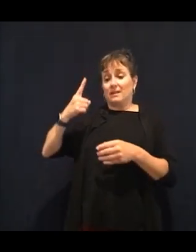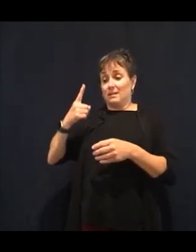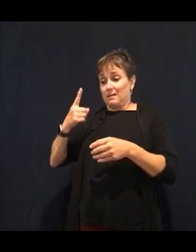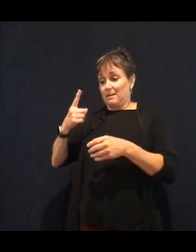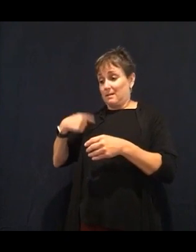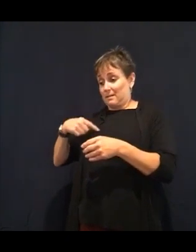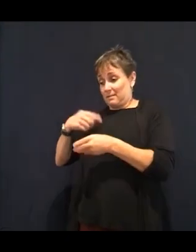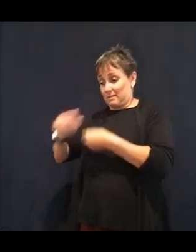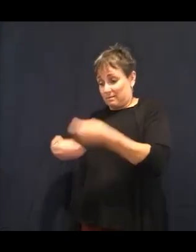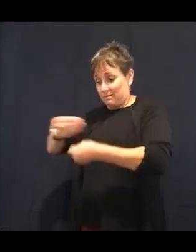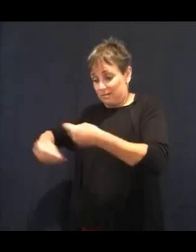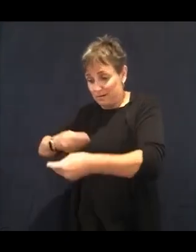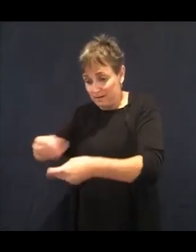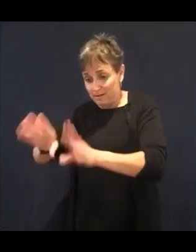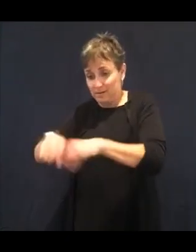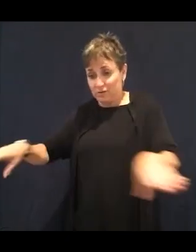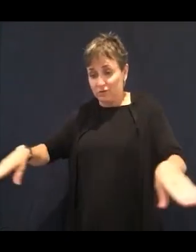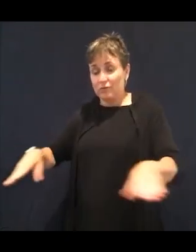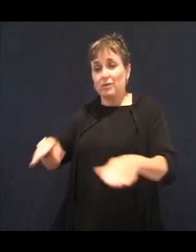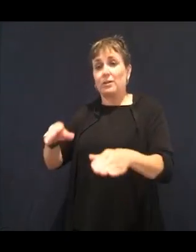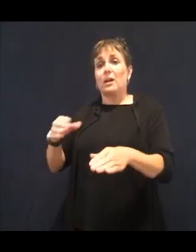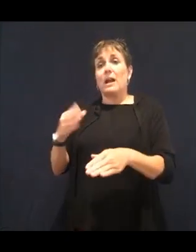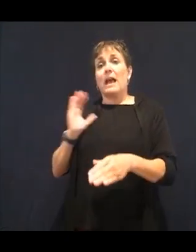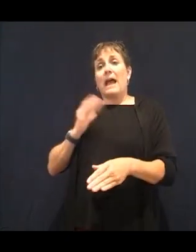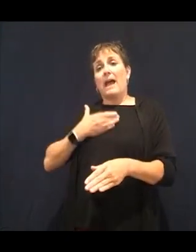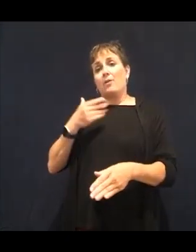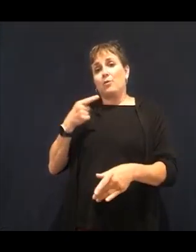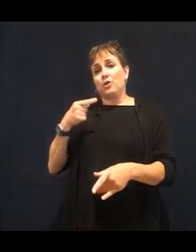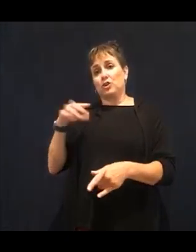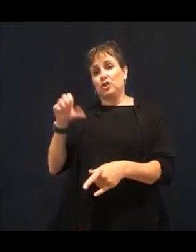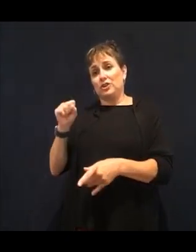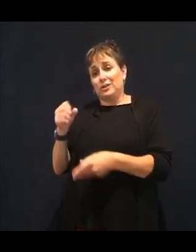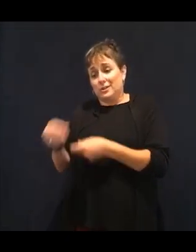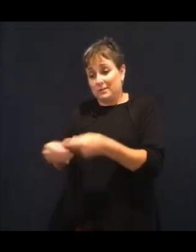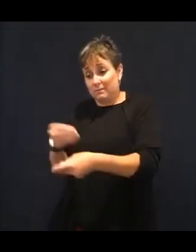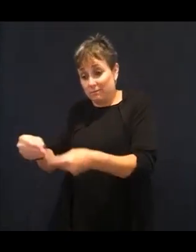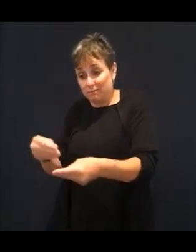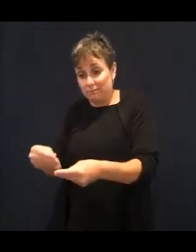And we can start changing them on a DNA level. And we can do this by feeding